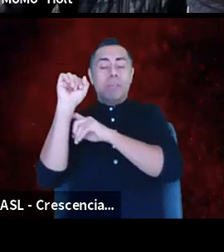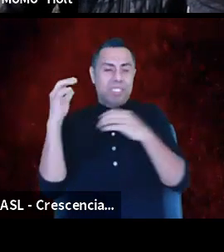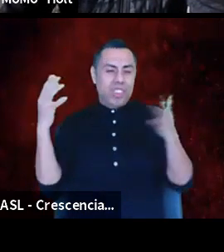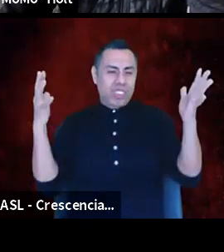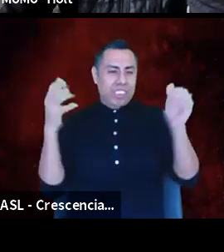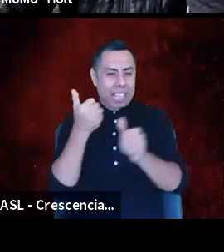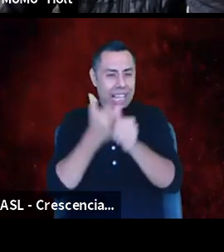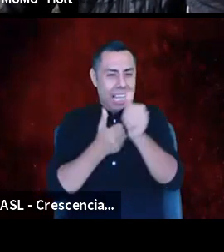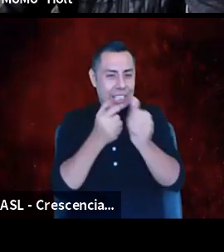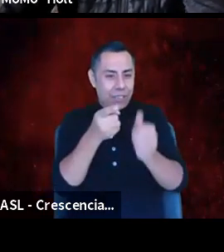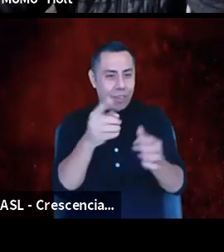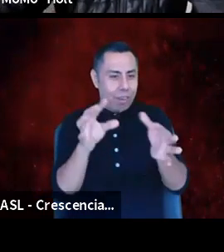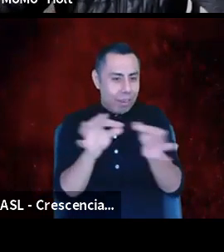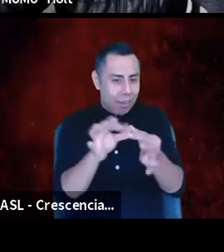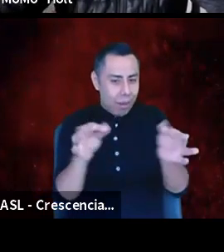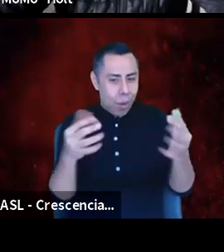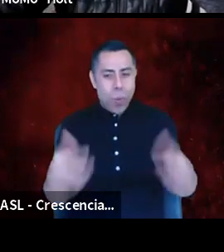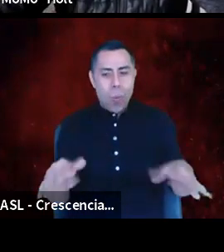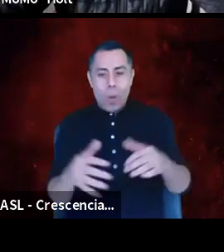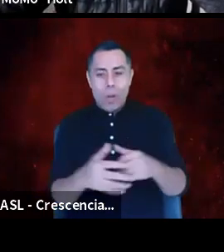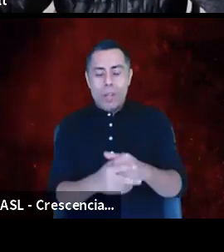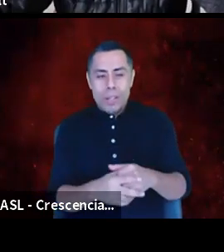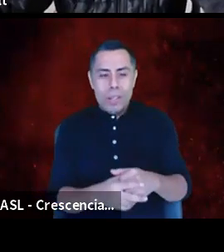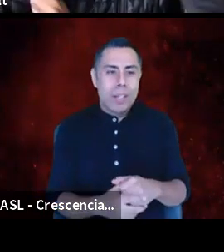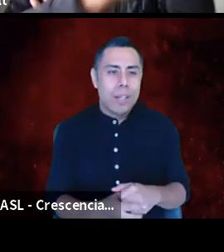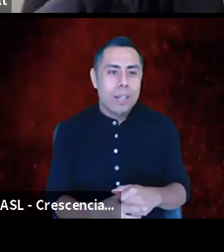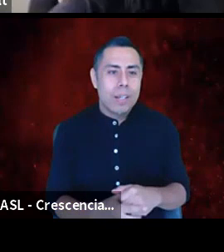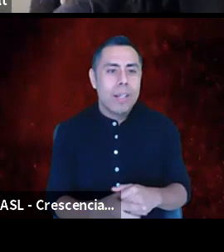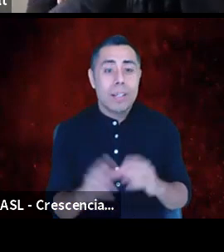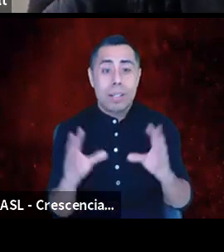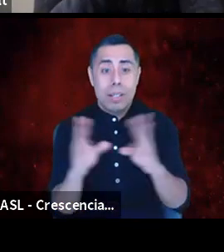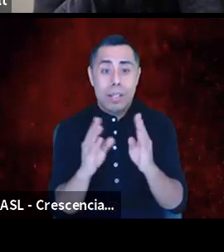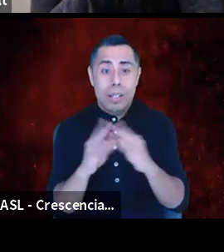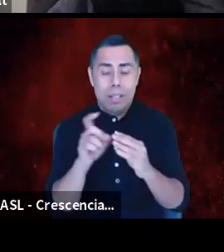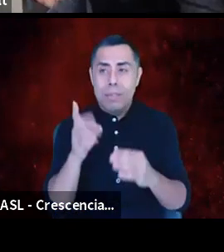each and every one of you. This session is supposed to end at 1:00 p.m.